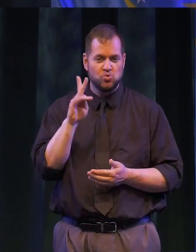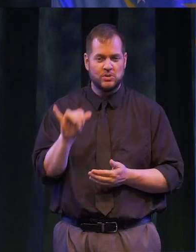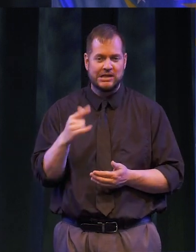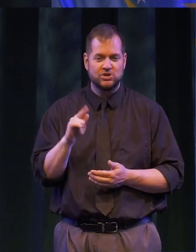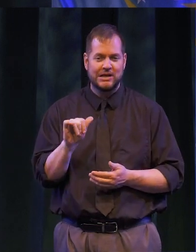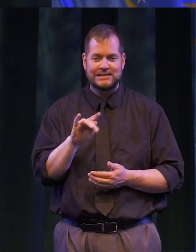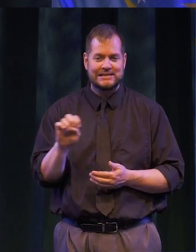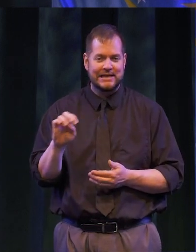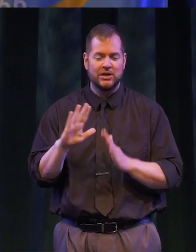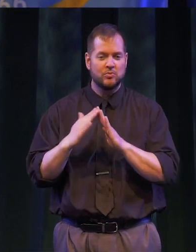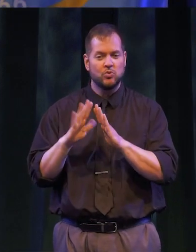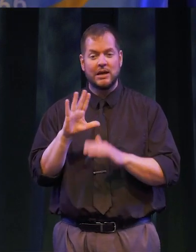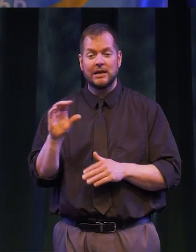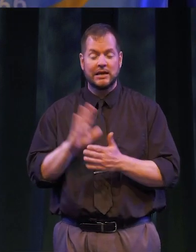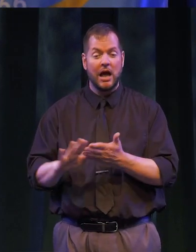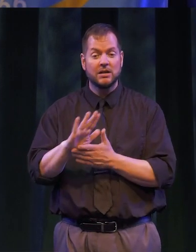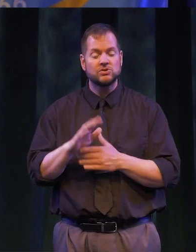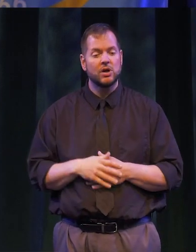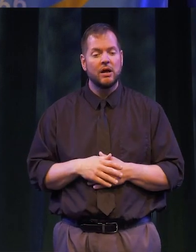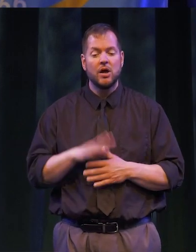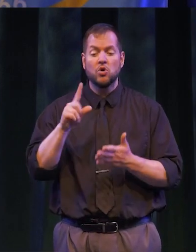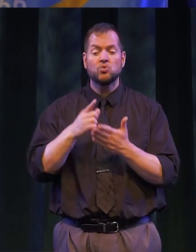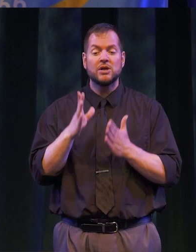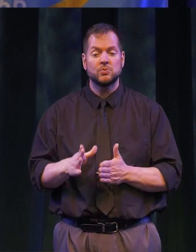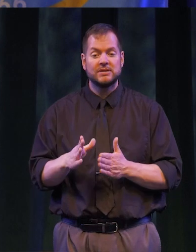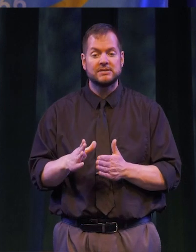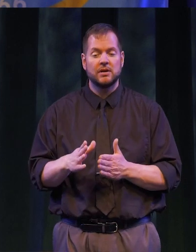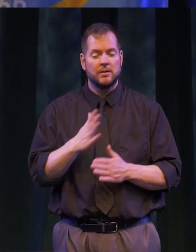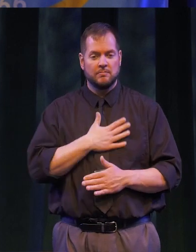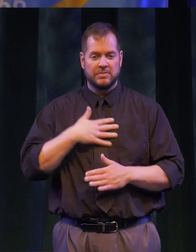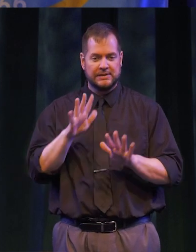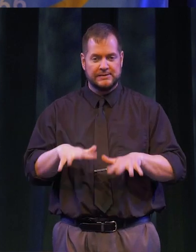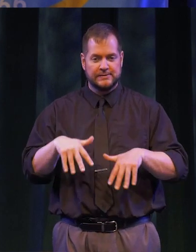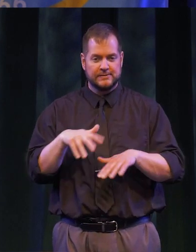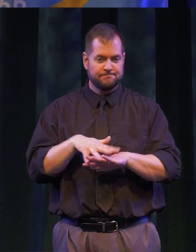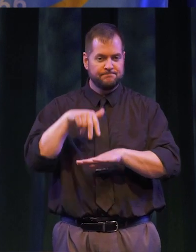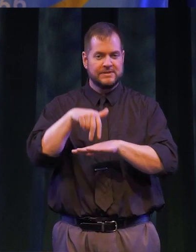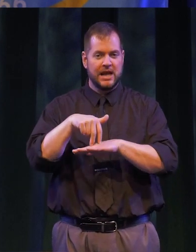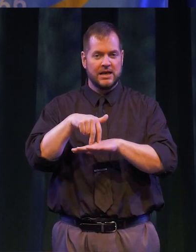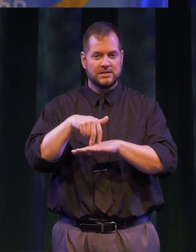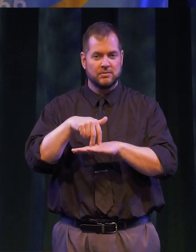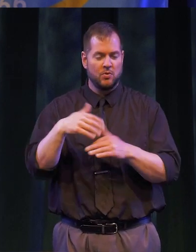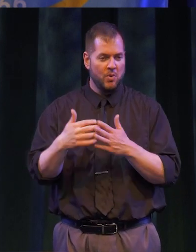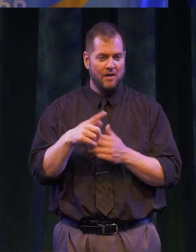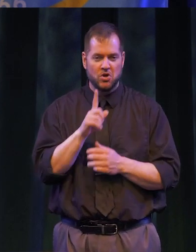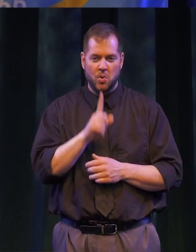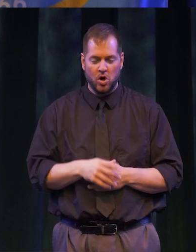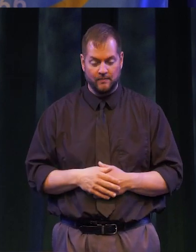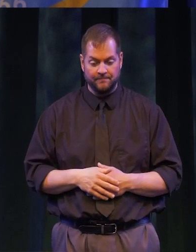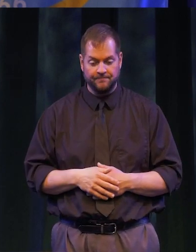COMMUNITY COLLEGE. GRADUATES FROM ACROSS THE GLOBE, PLEASE ALL RISE FROM WHEREVER YOU ARE.